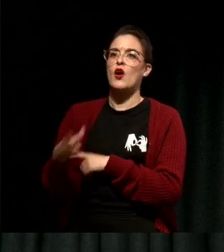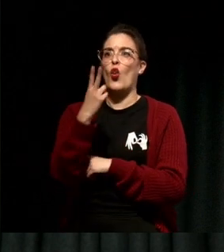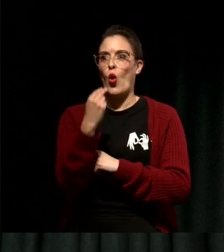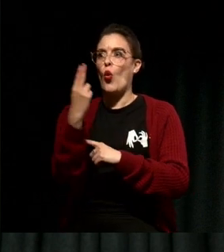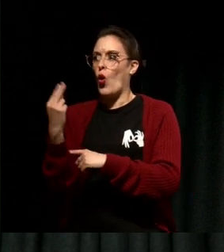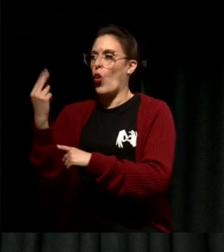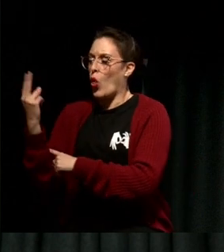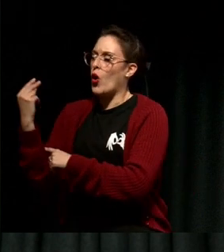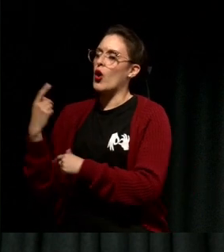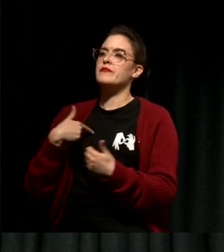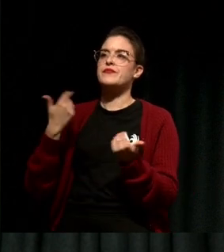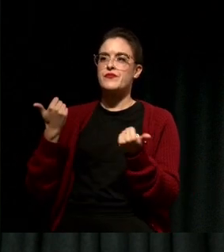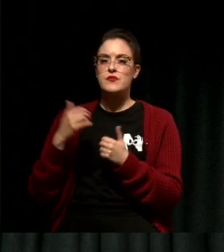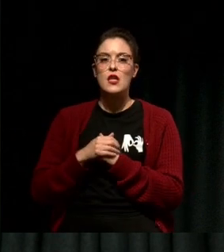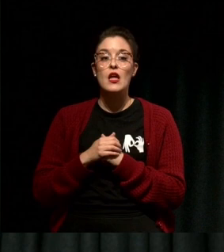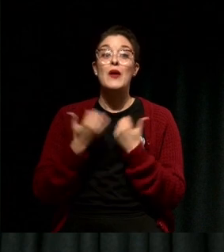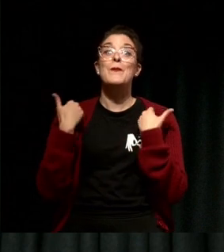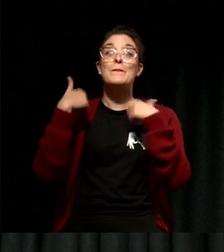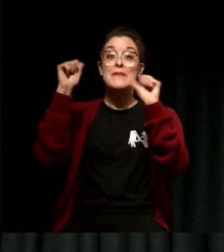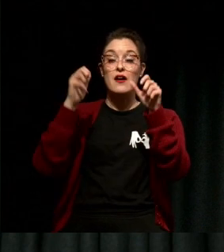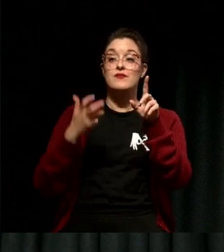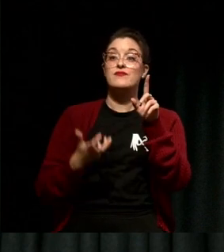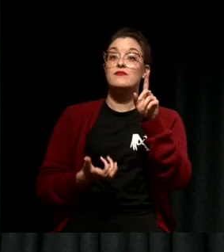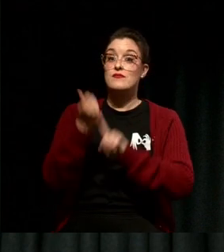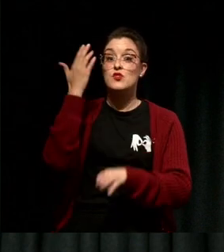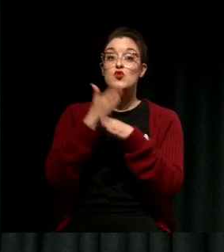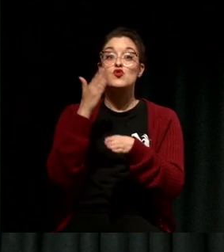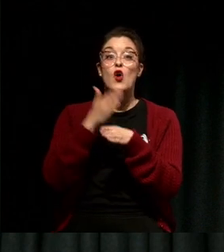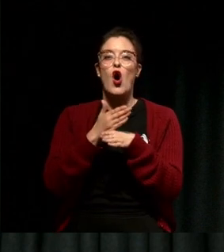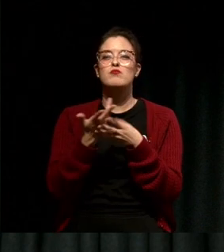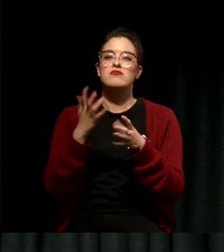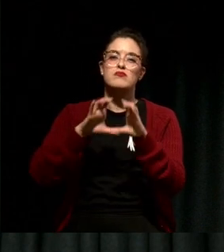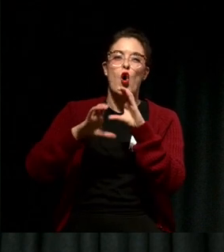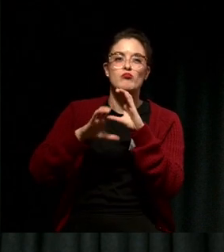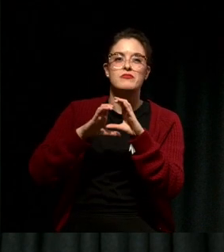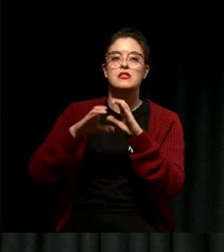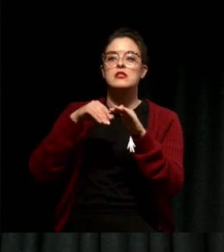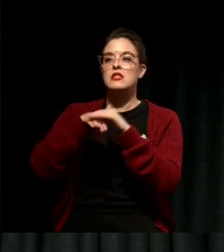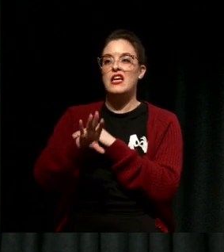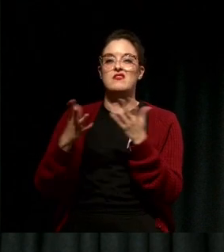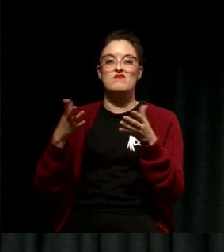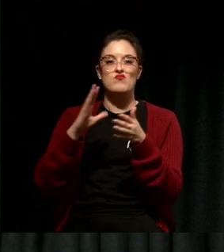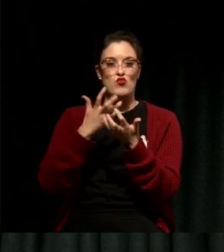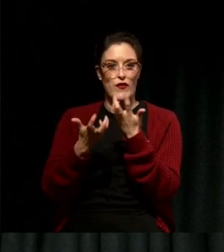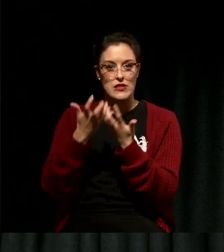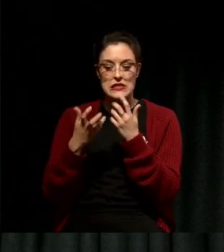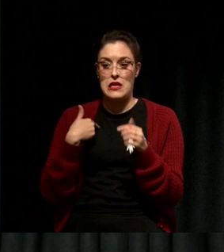I landed a job in Communications at a university. It's a low level entry kind of job and I worked in a small office and there was one other